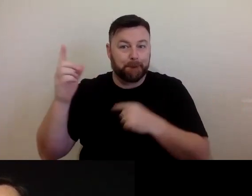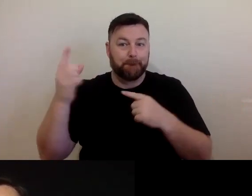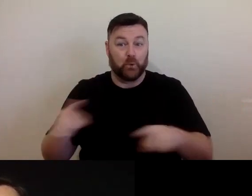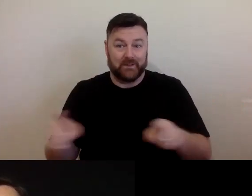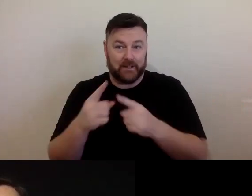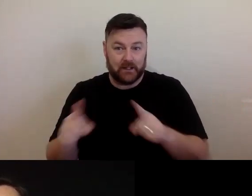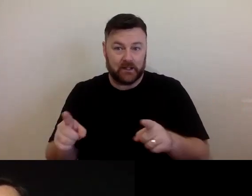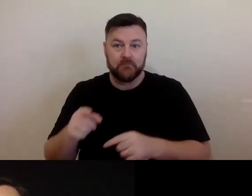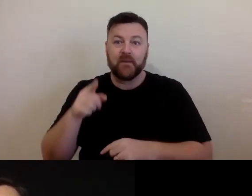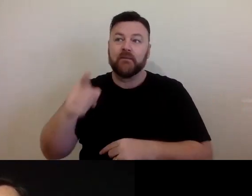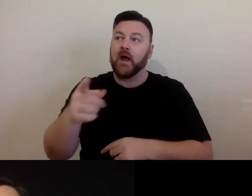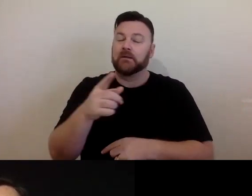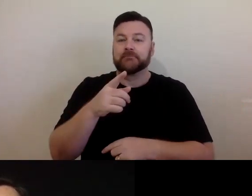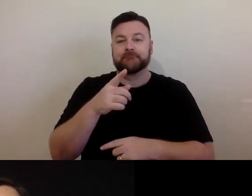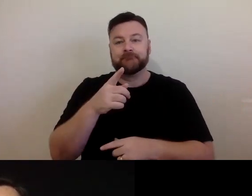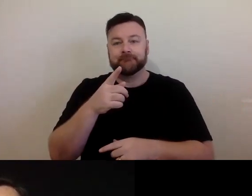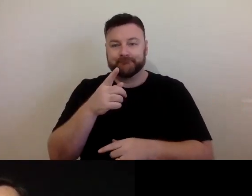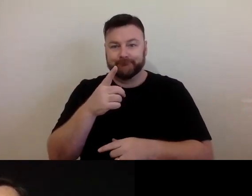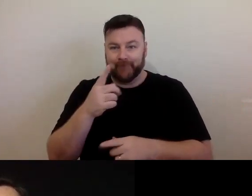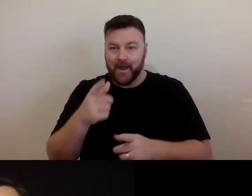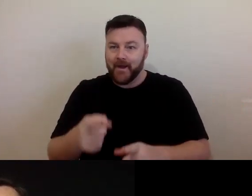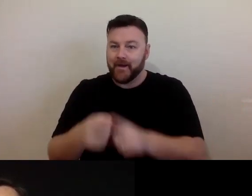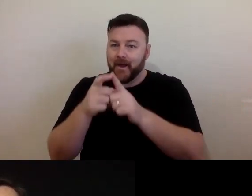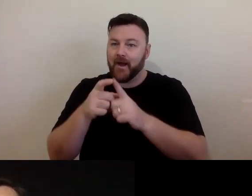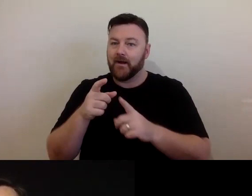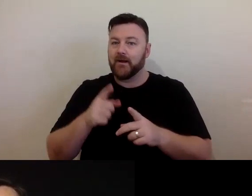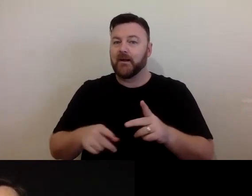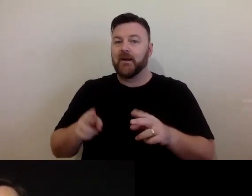will become tricky, for example, where the musical act is an APRA AMCOS member.